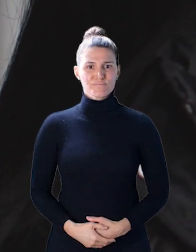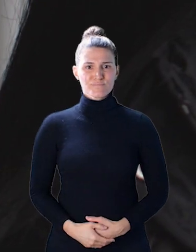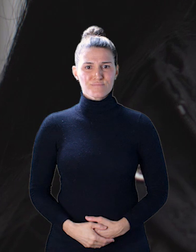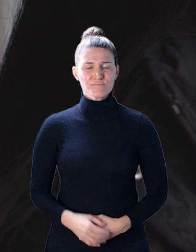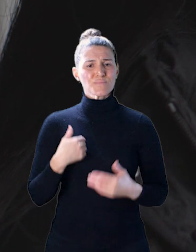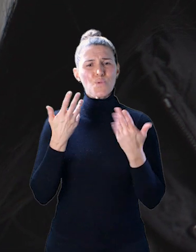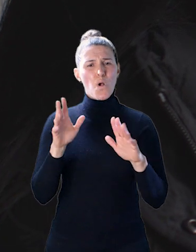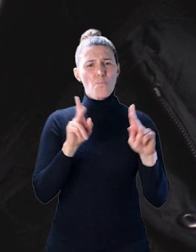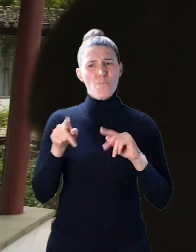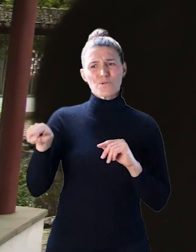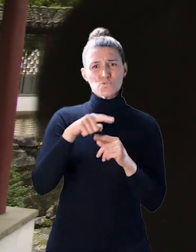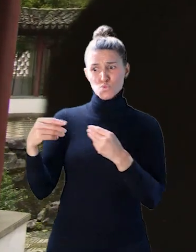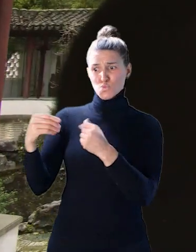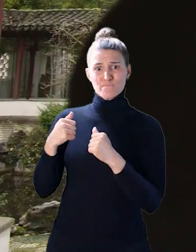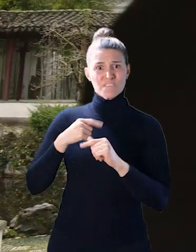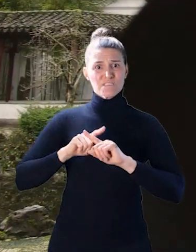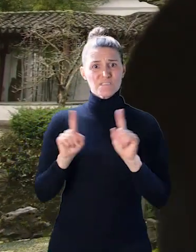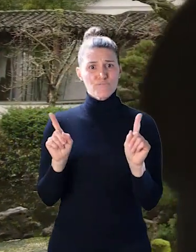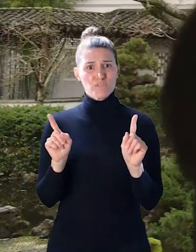I don't want people to treat me differently